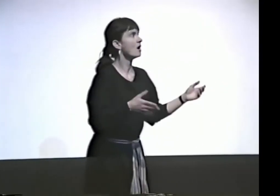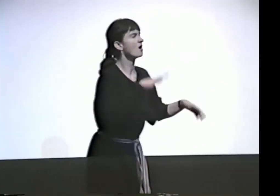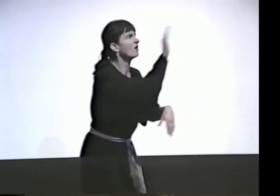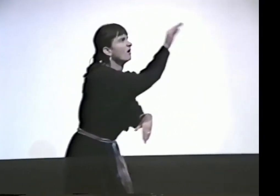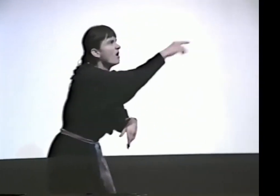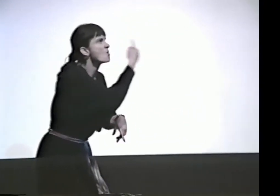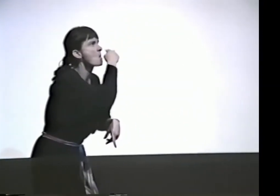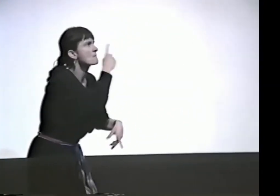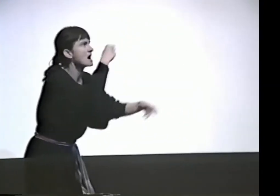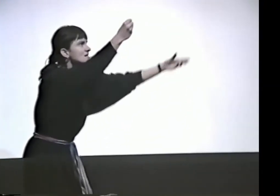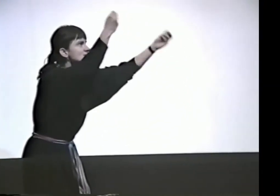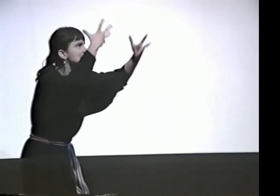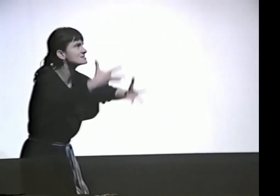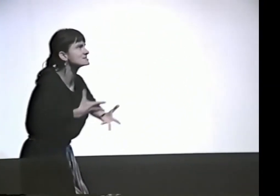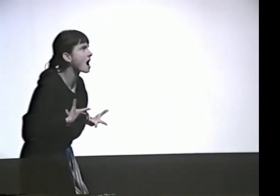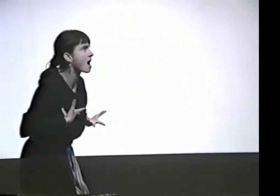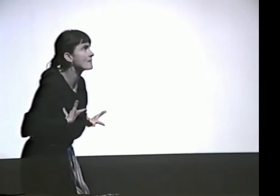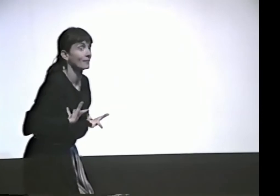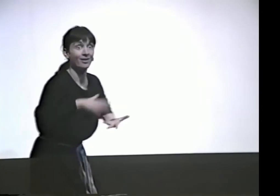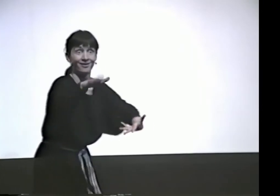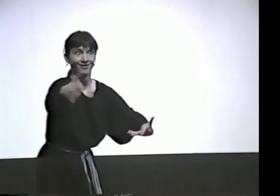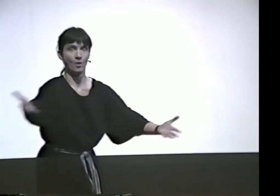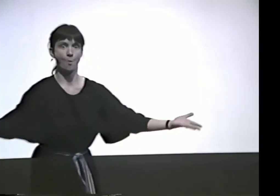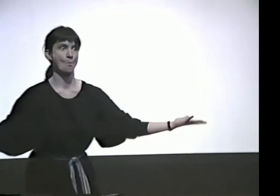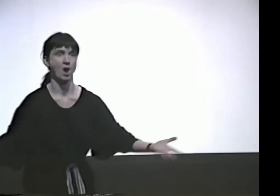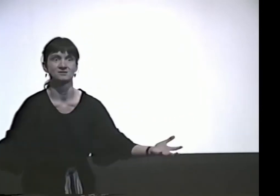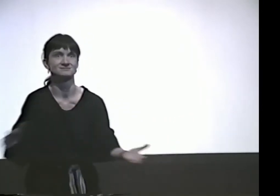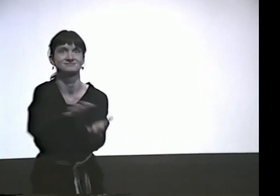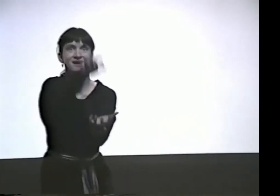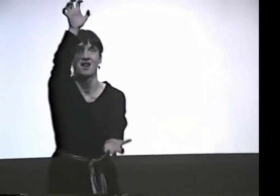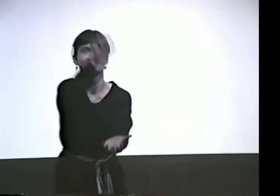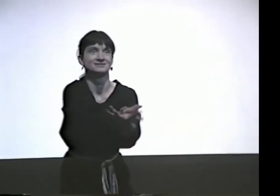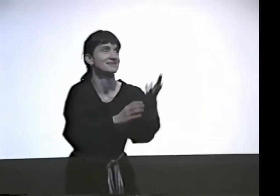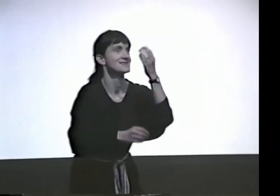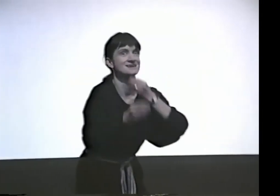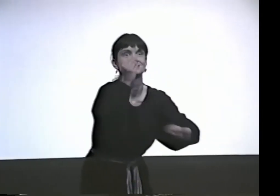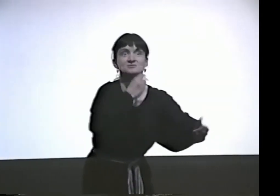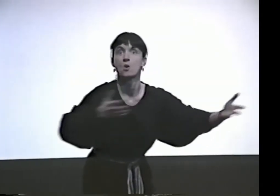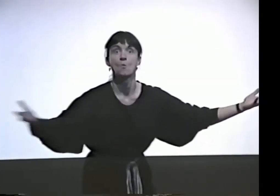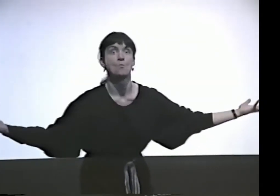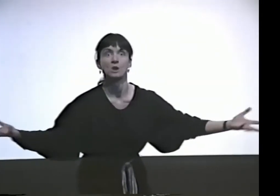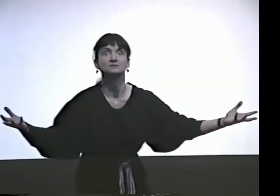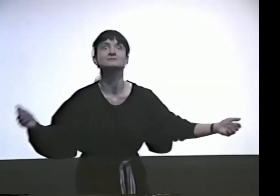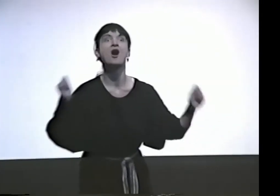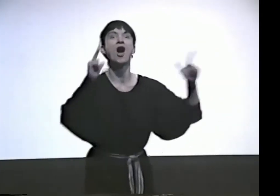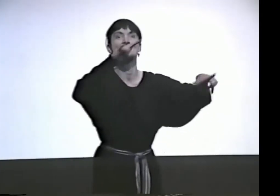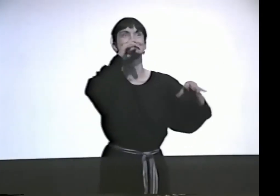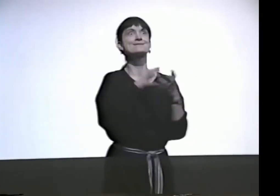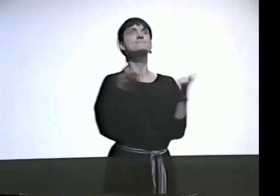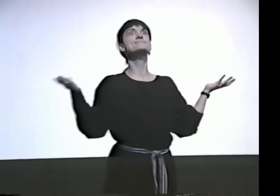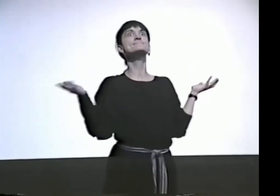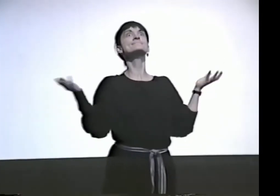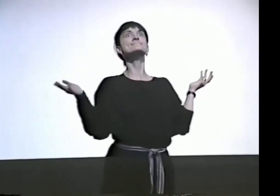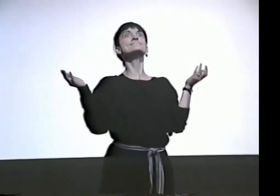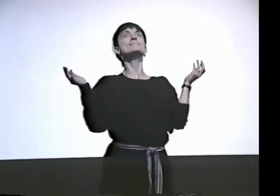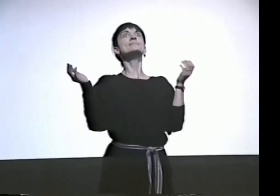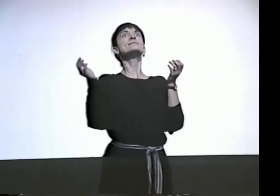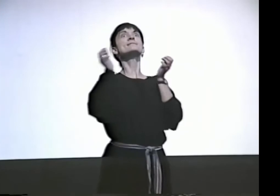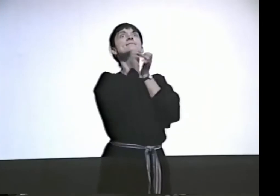AND THEN EVERY TIME IT COMES UP IN THE STORY, "EXCUSE ME, WOULD YOU MIND TELLING ME, WHAT DO CROCODILES EAT?" AND I GET THEM TO SIGN WITH ME.